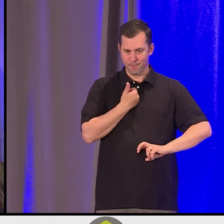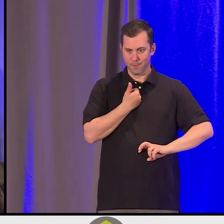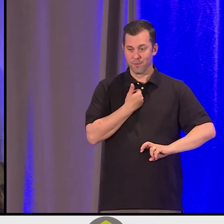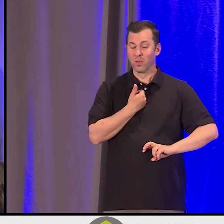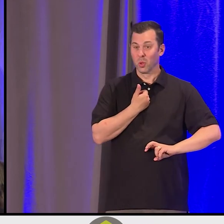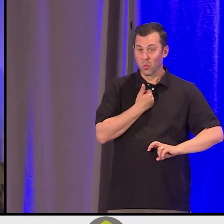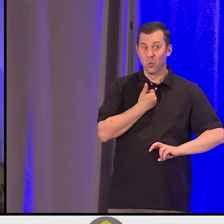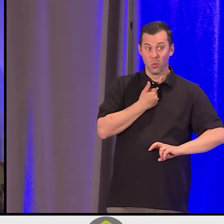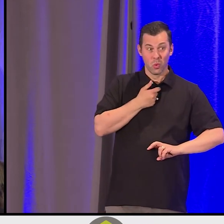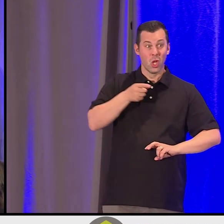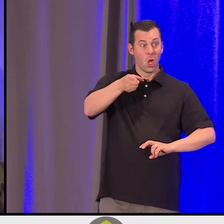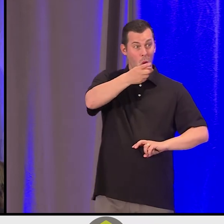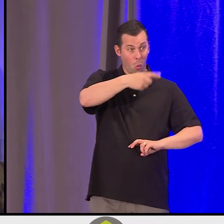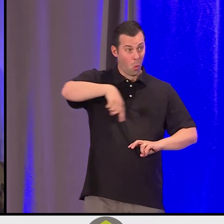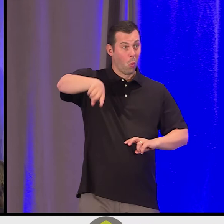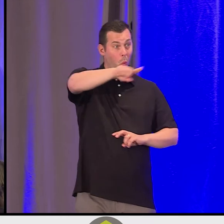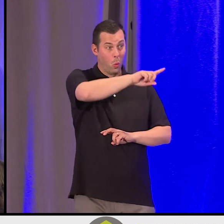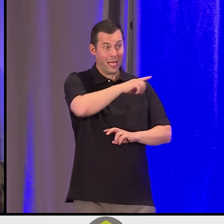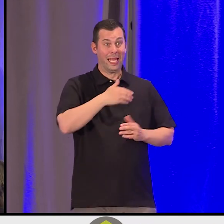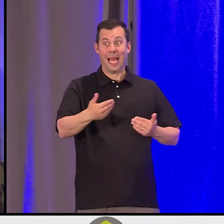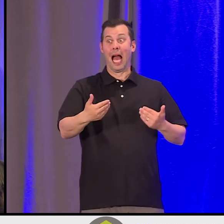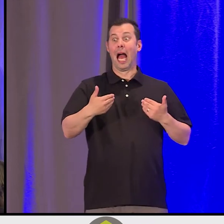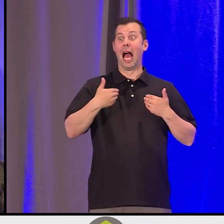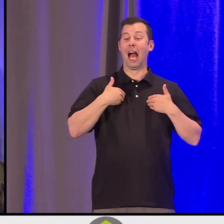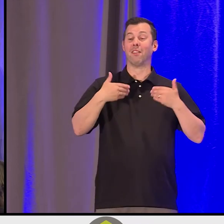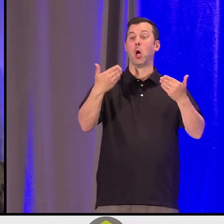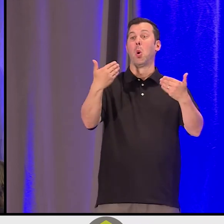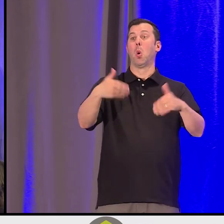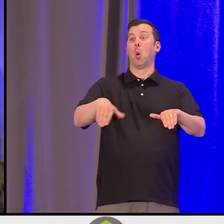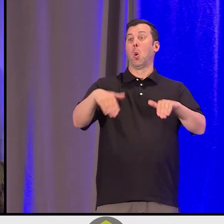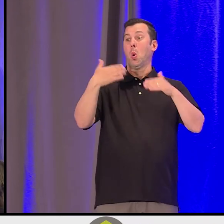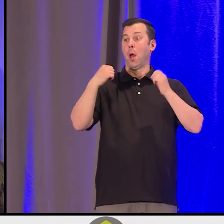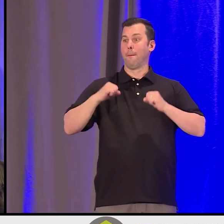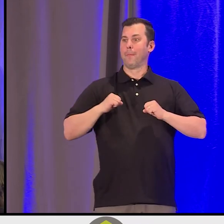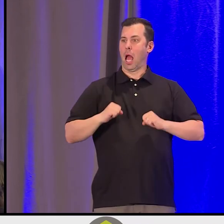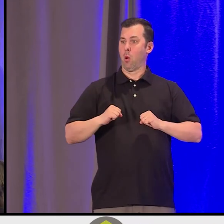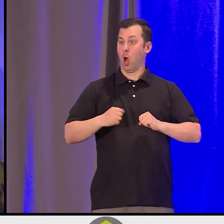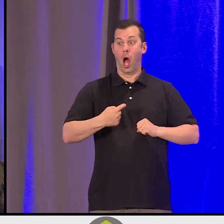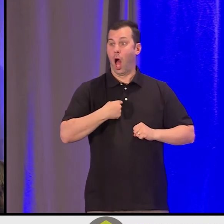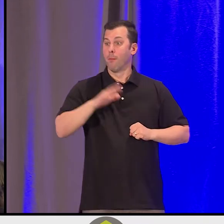that we have within our own -- that I would bump into a plateau internally that I didn't even know it existed.